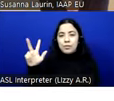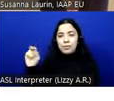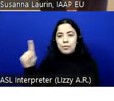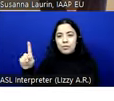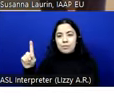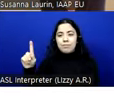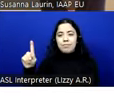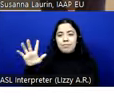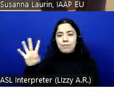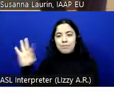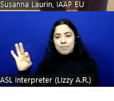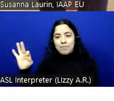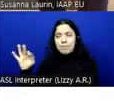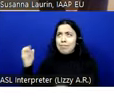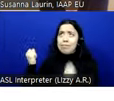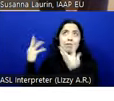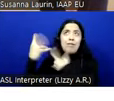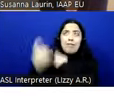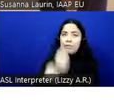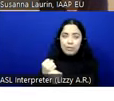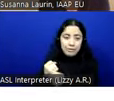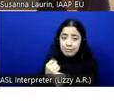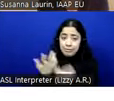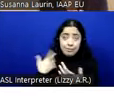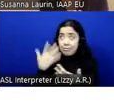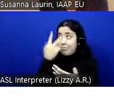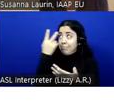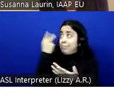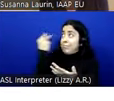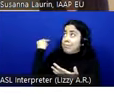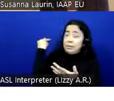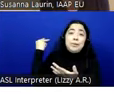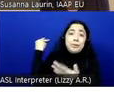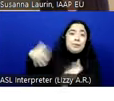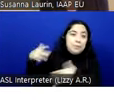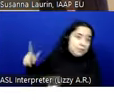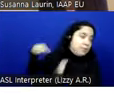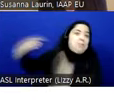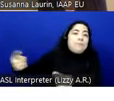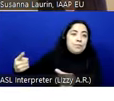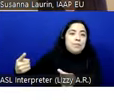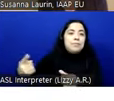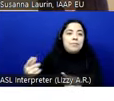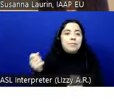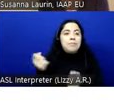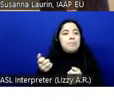years than I can almost remember. So this has been one of the asks from many of our members and also